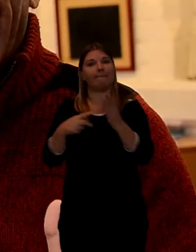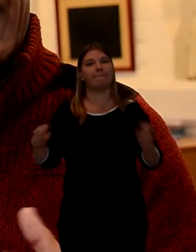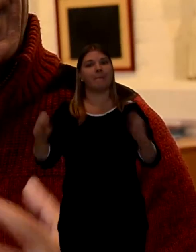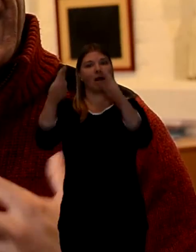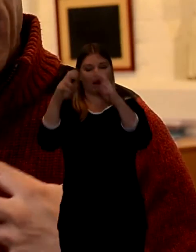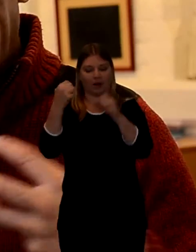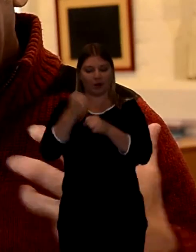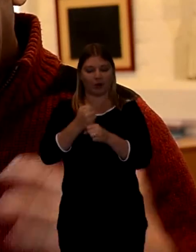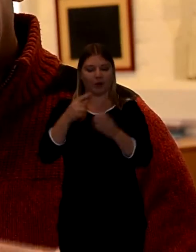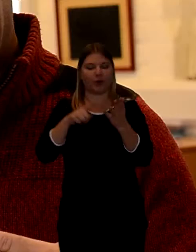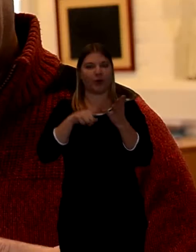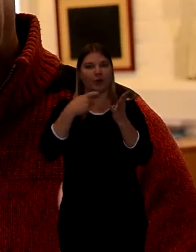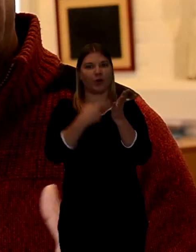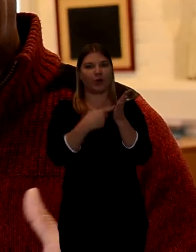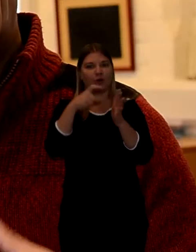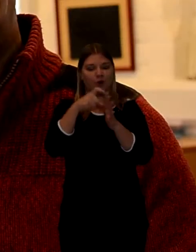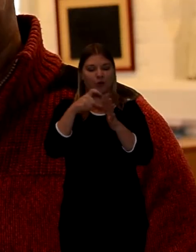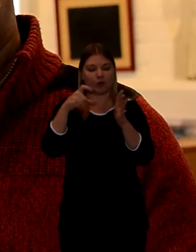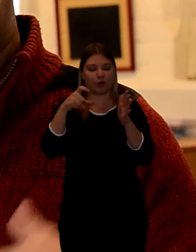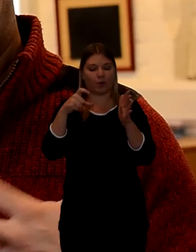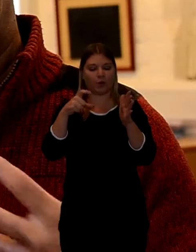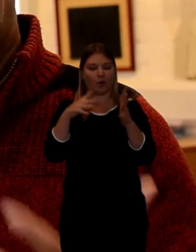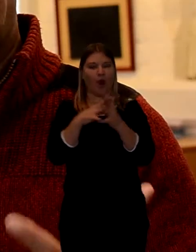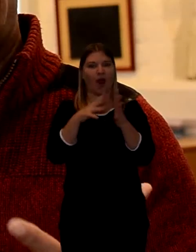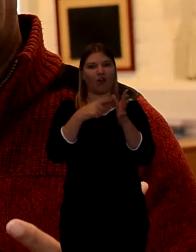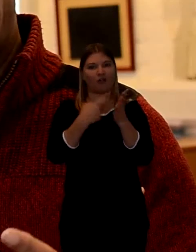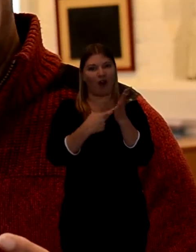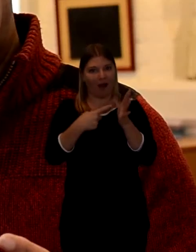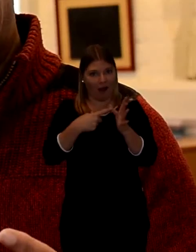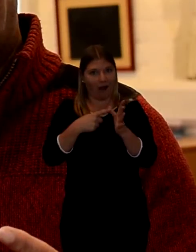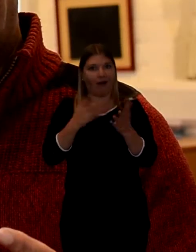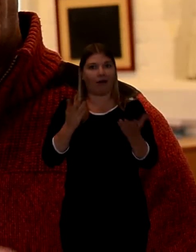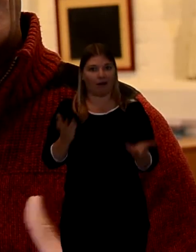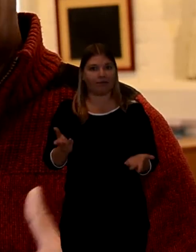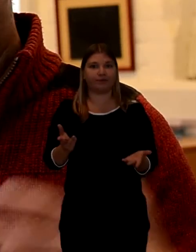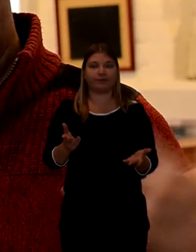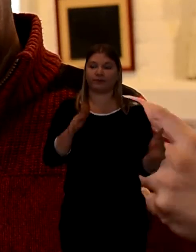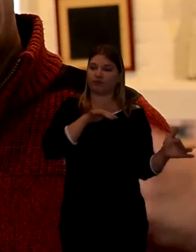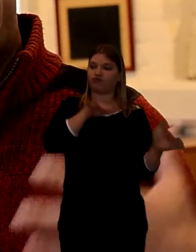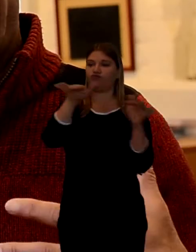And there's a service there. And at the end of that service everybody's fed.